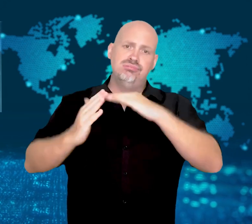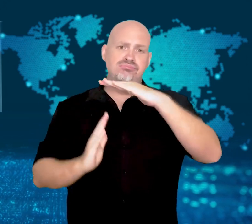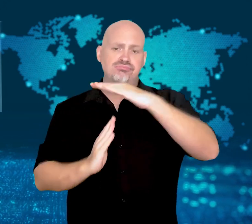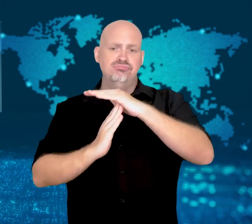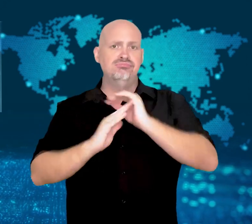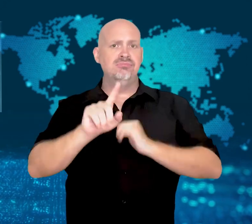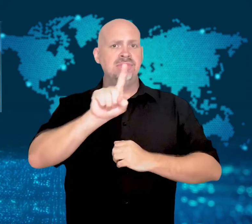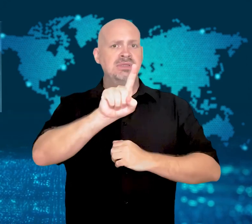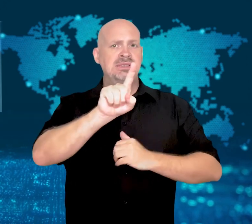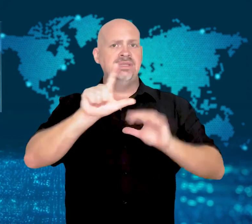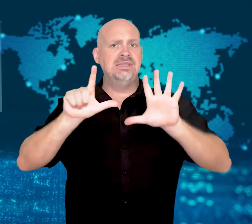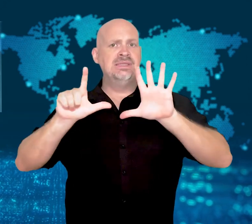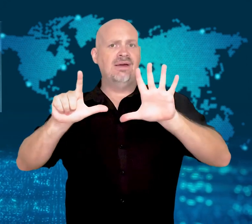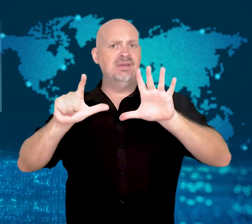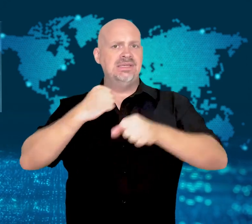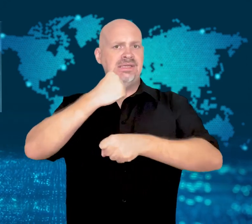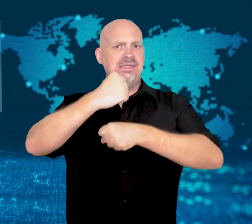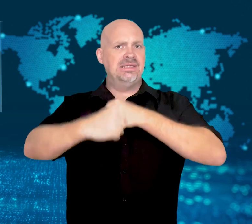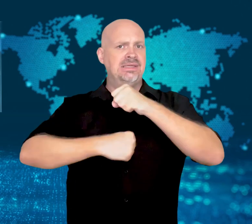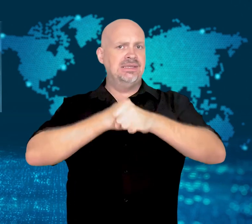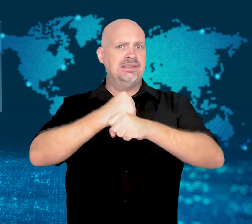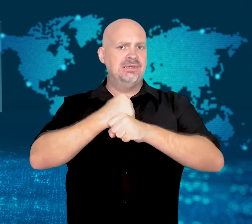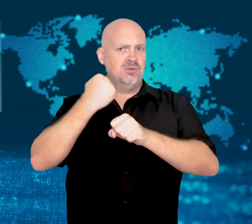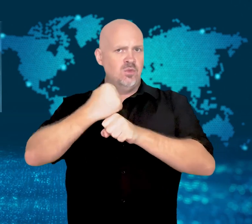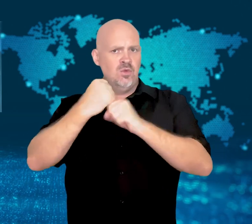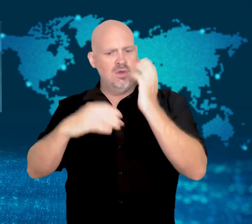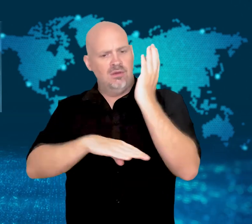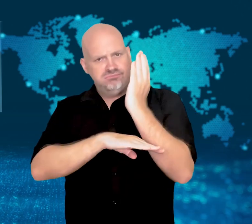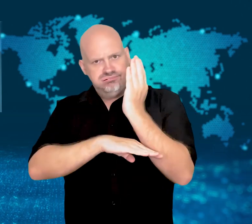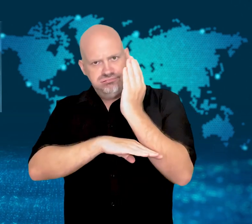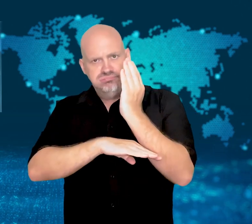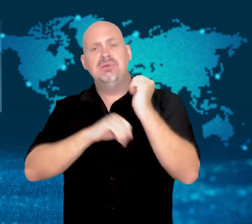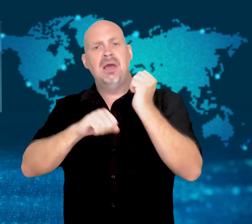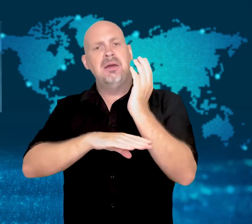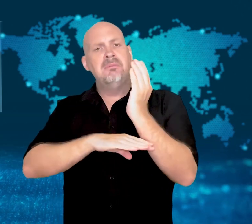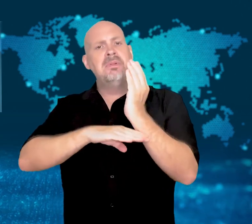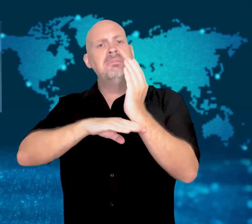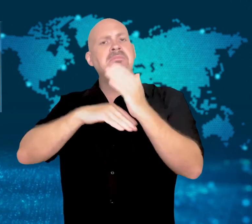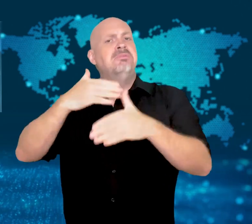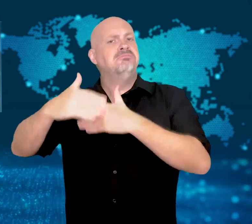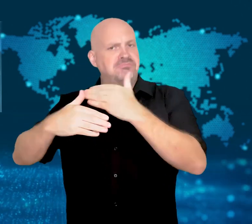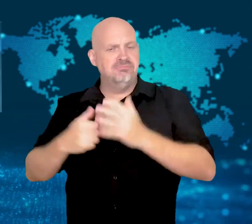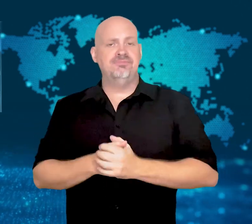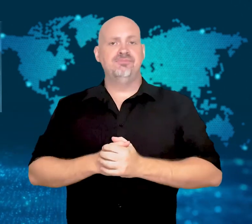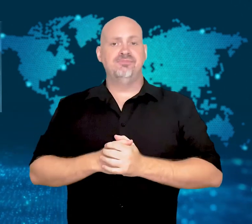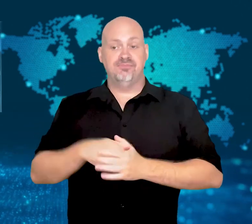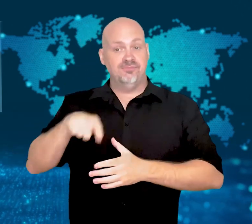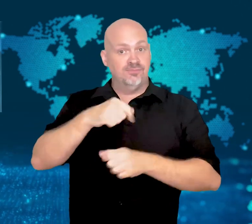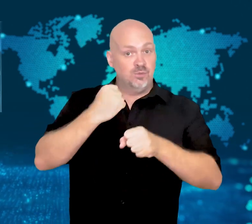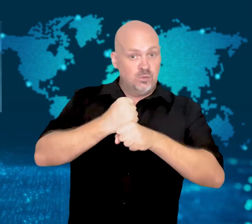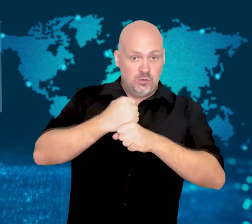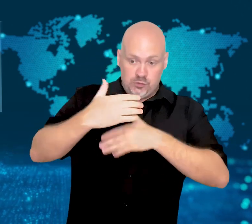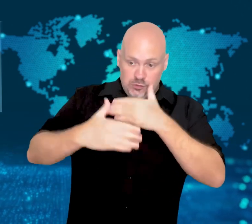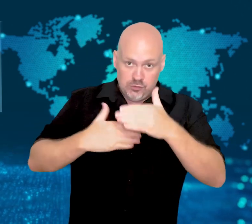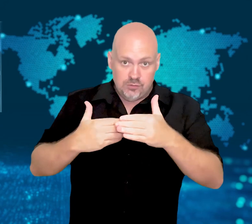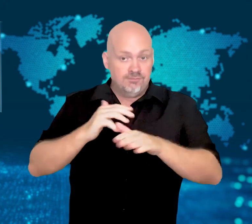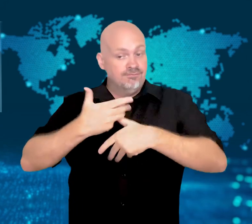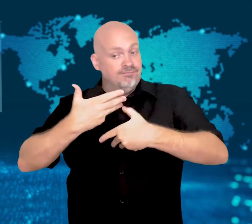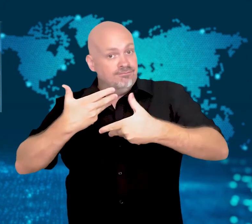and could serve for up to 17 years in the lower ranks.